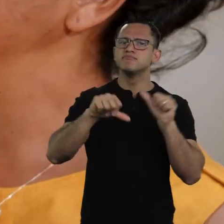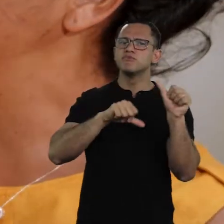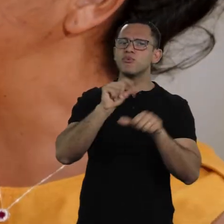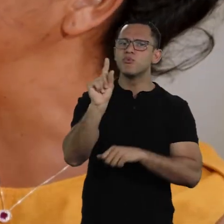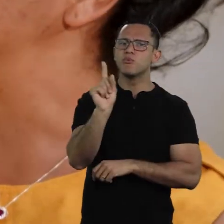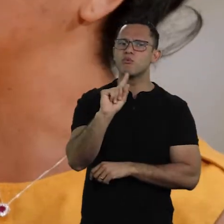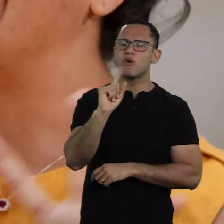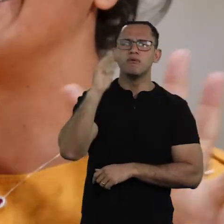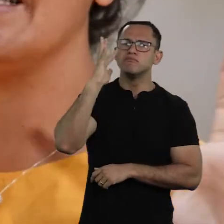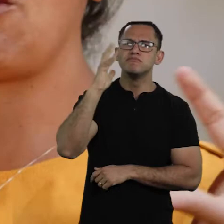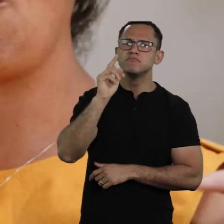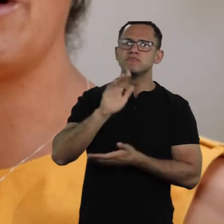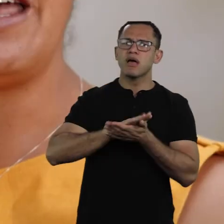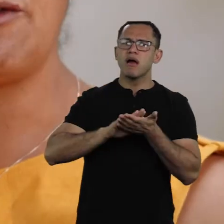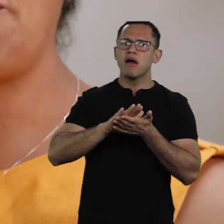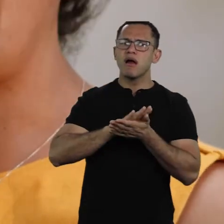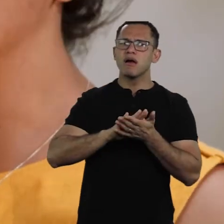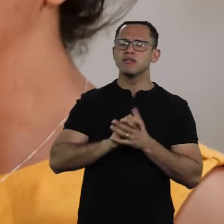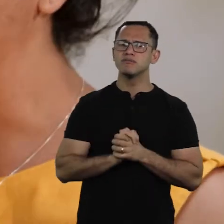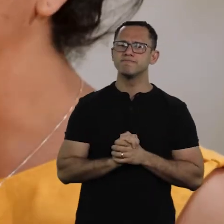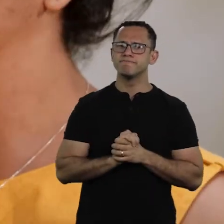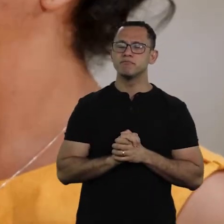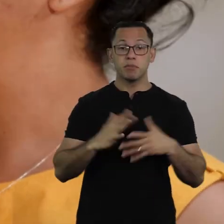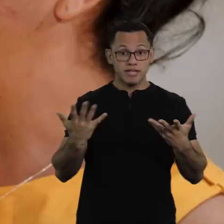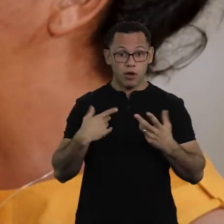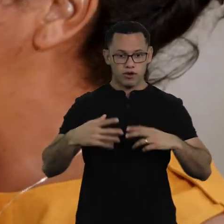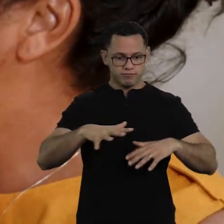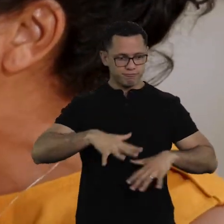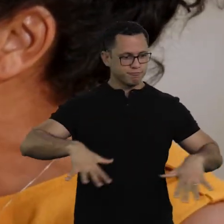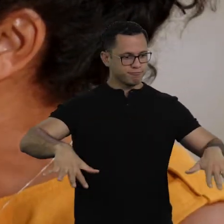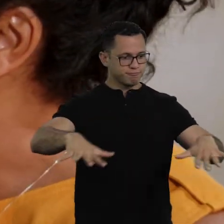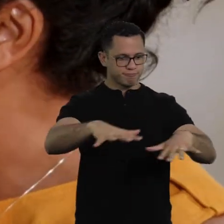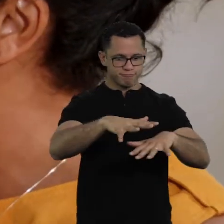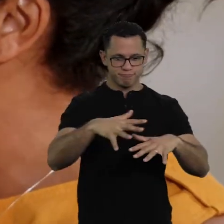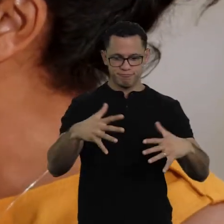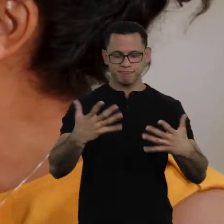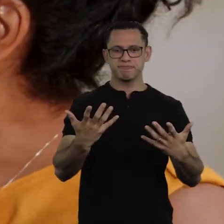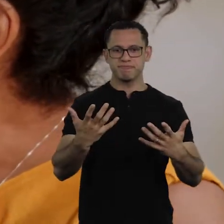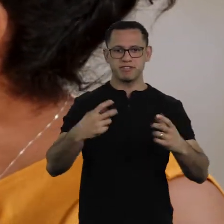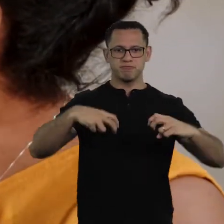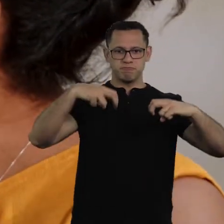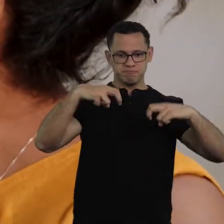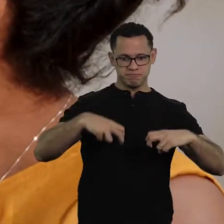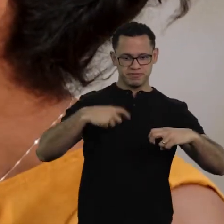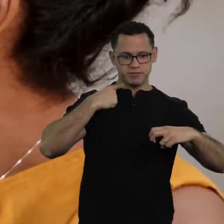and I see, among this concrete, like a mausoleum, a plant growing